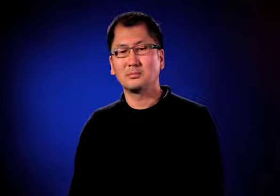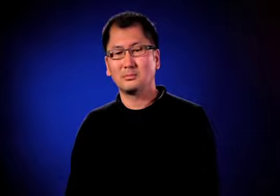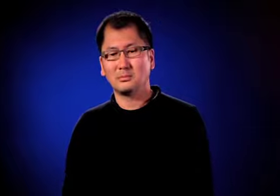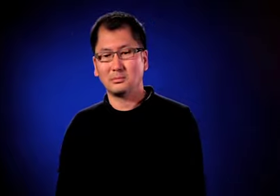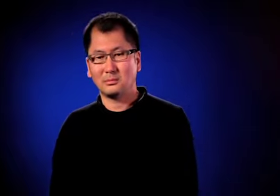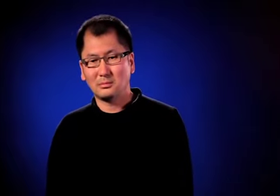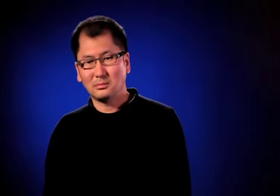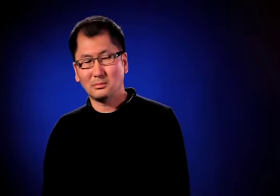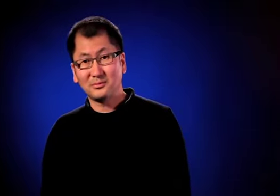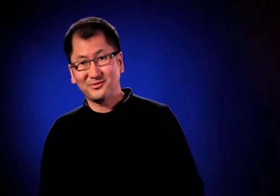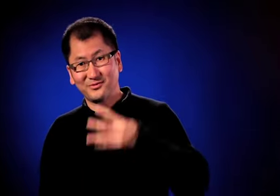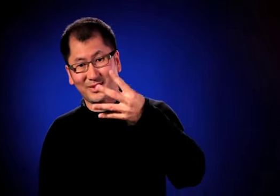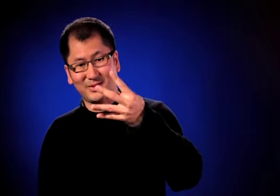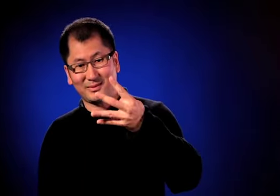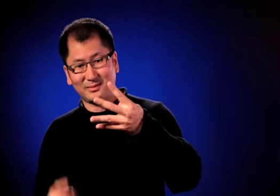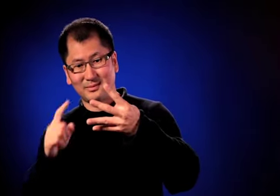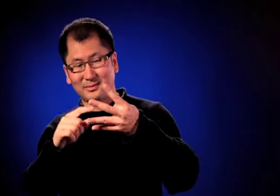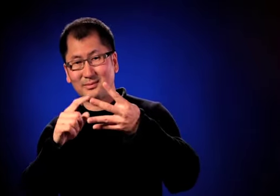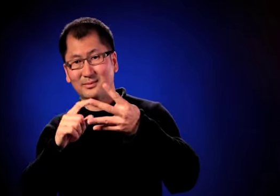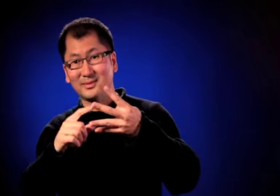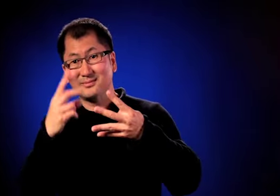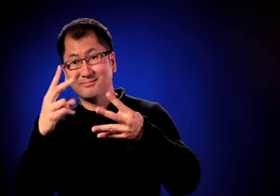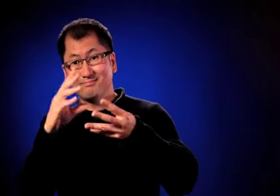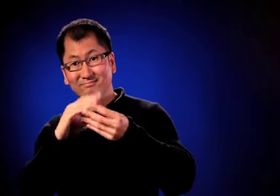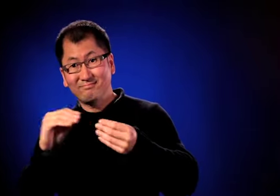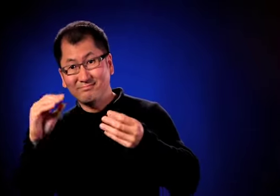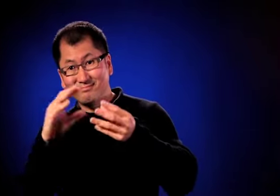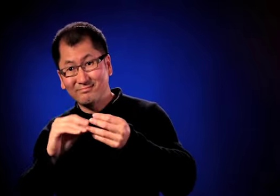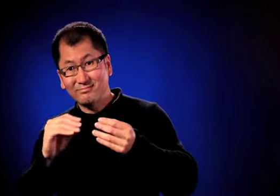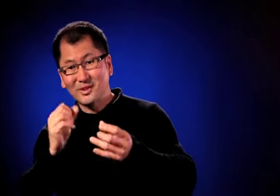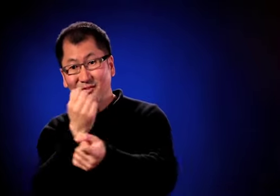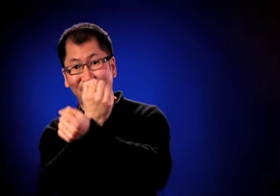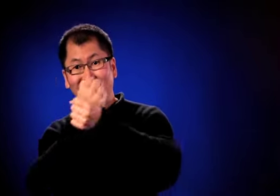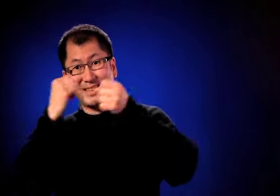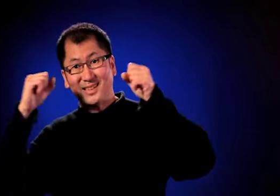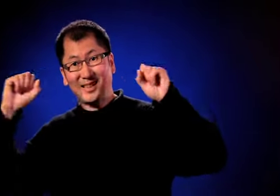which was the first time my faith was shaken.